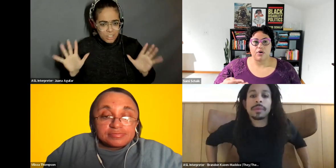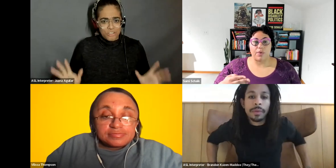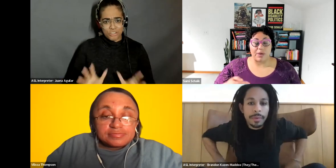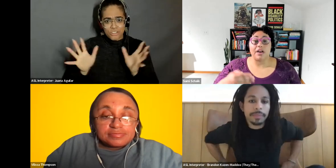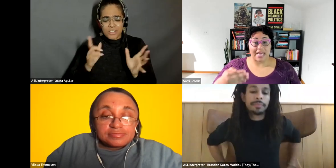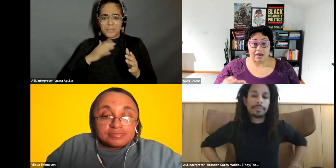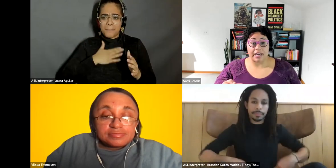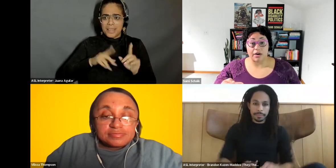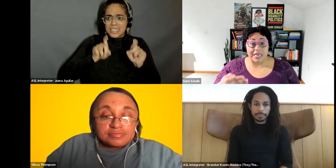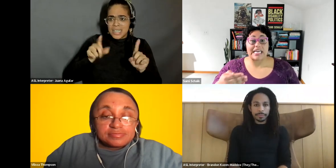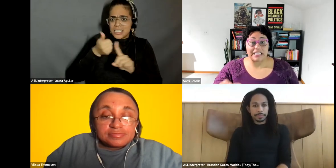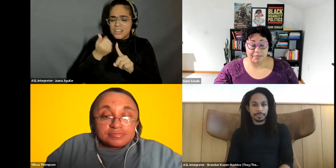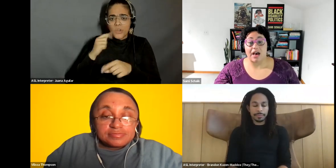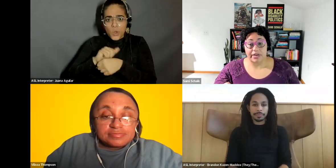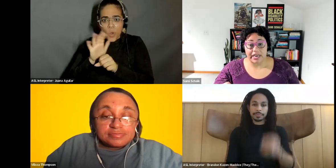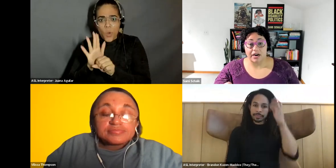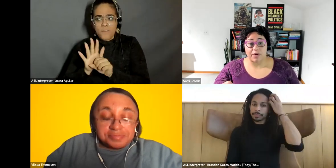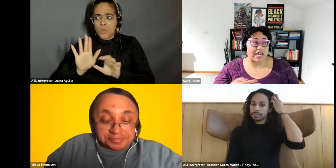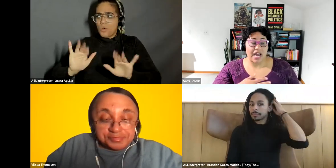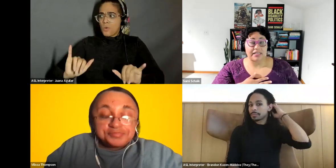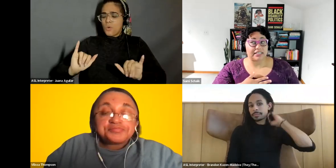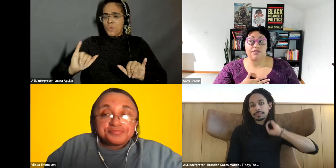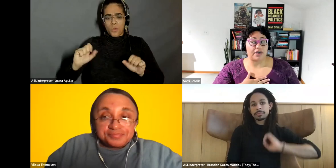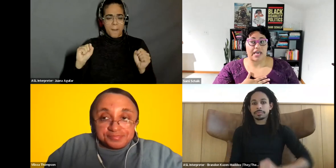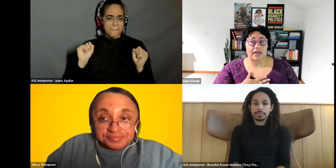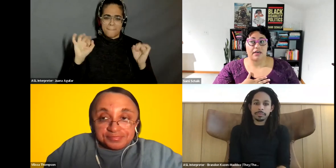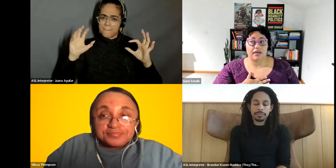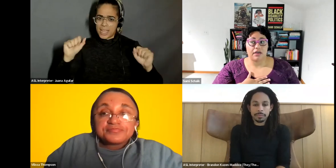Sami Schalk: We want to be out here. We need to be out here right, and I still feel like